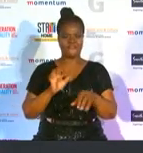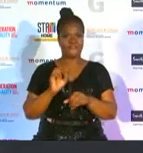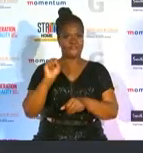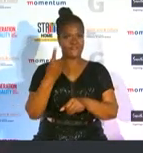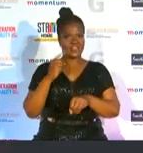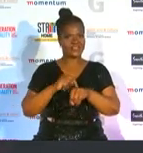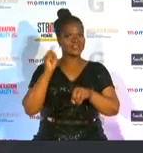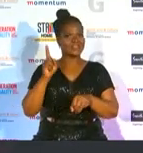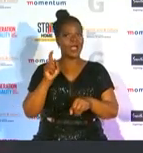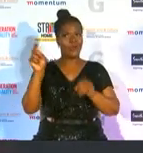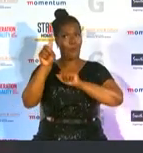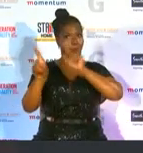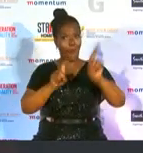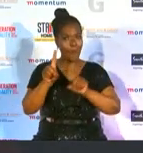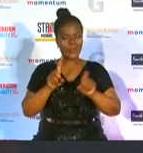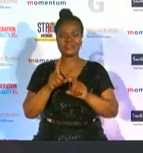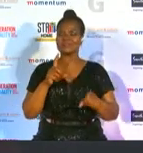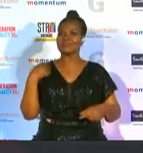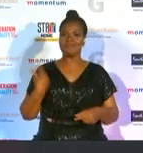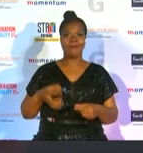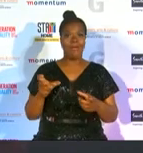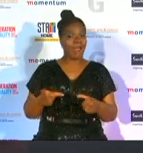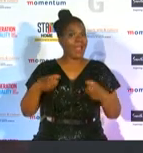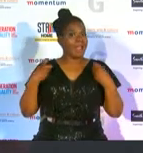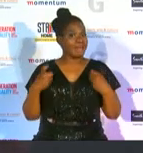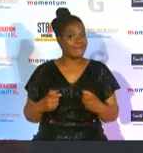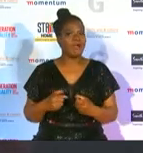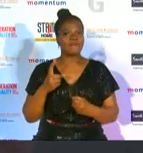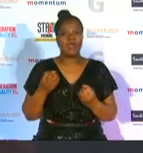questions of administration to uplifting and giving opportunities to